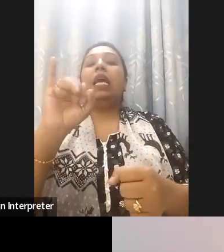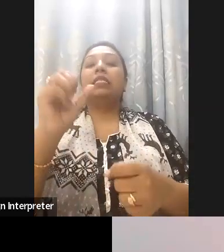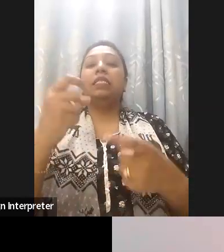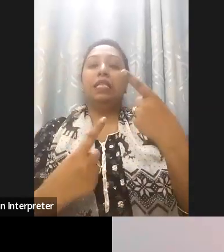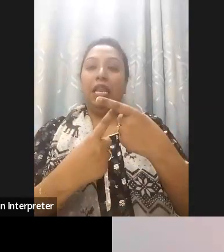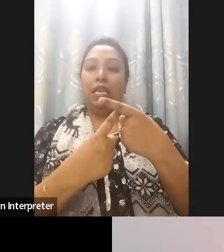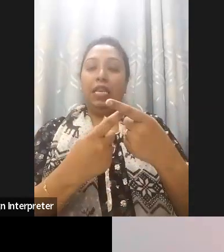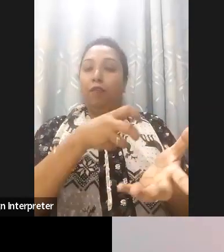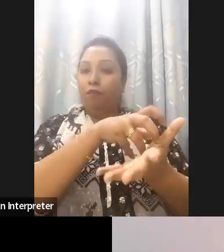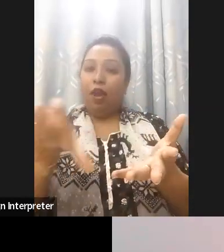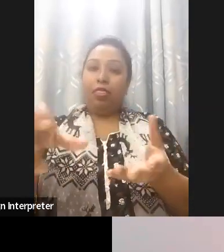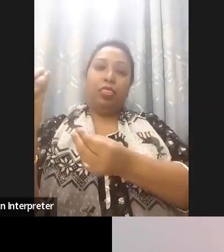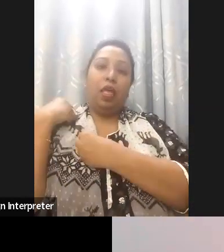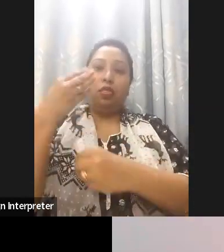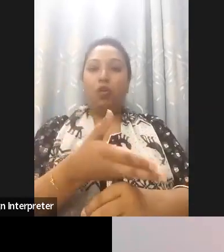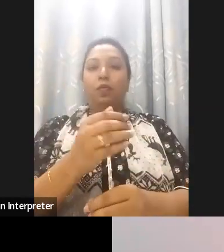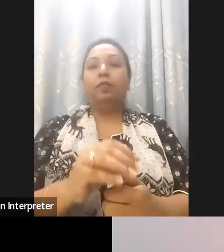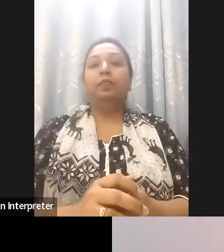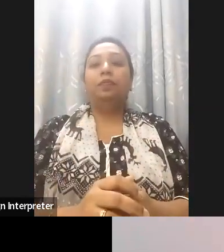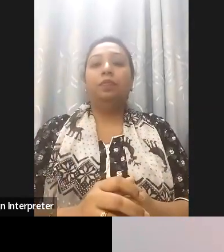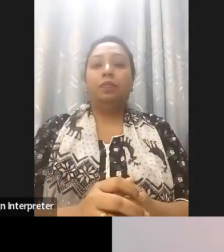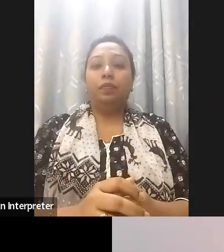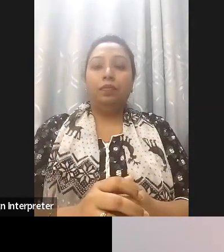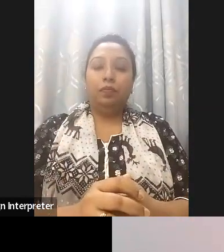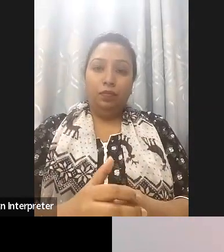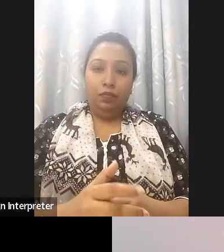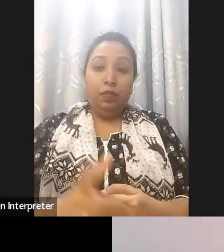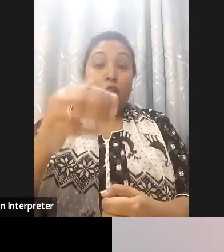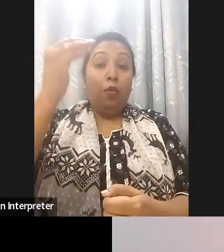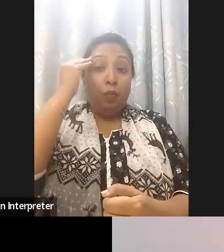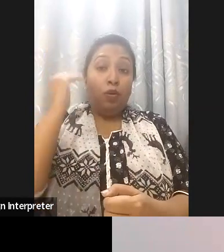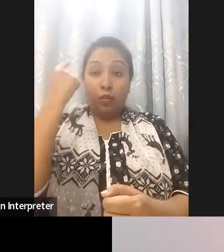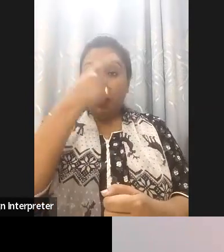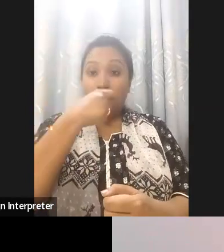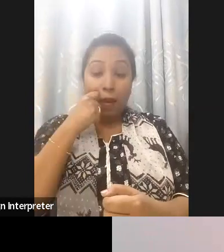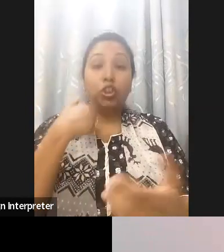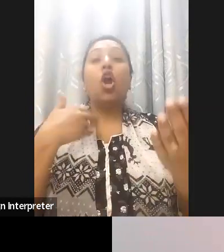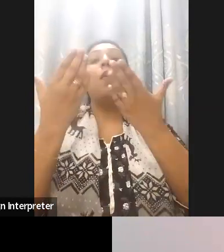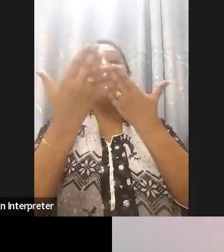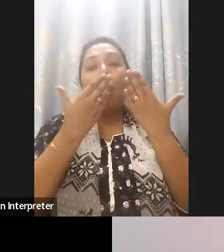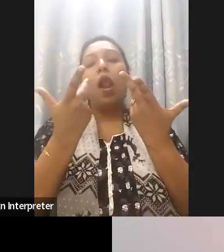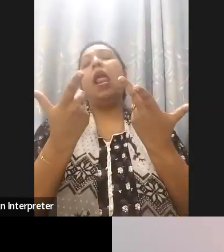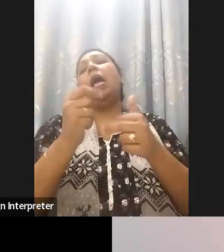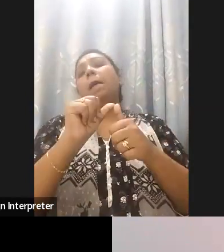sure that persons with disabilities are involved in advocacy.